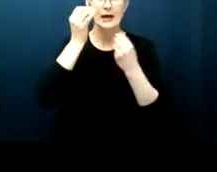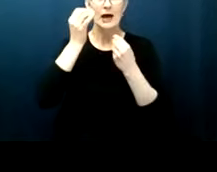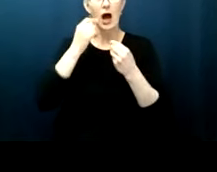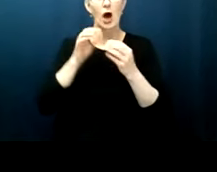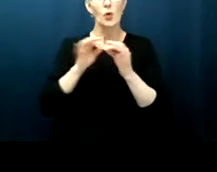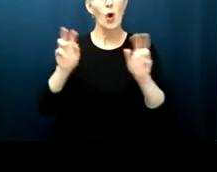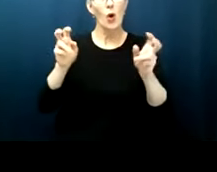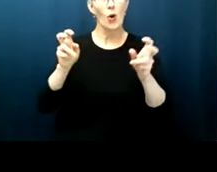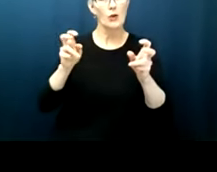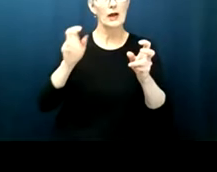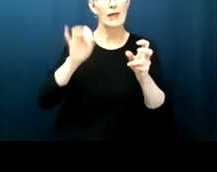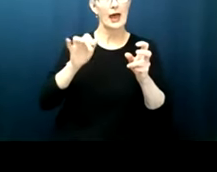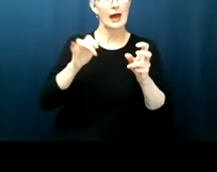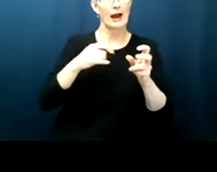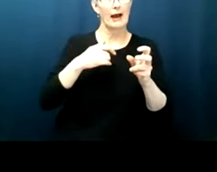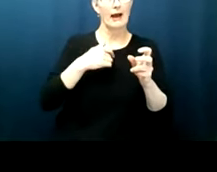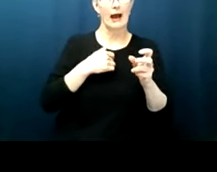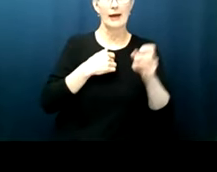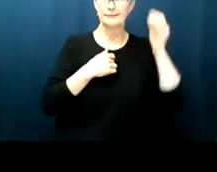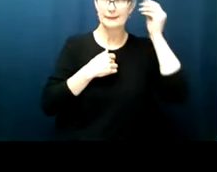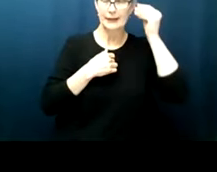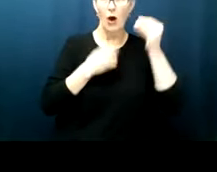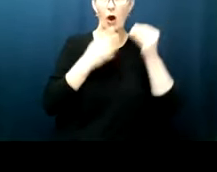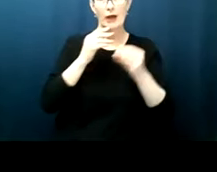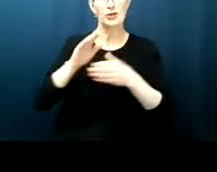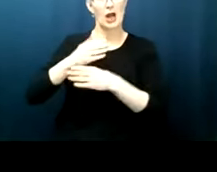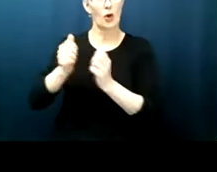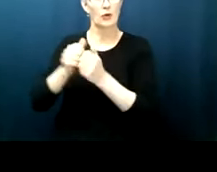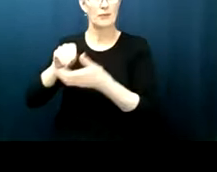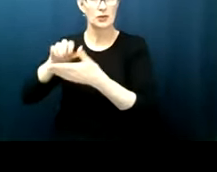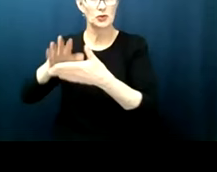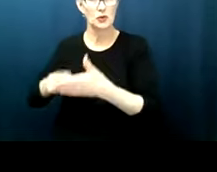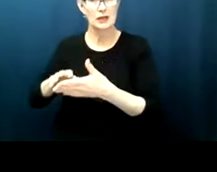give students in introductory law classes a famous article by the late legal theorist robert cover